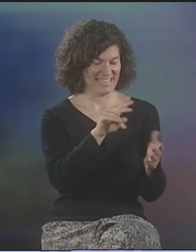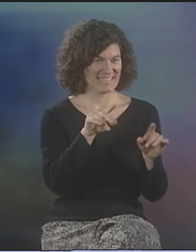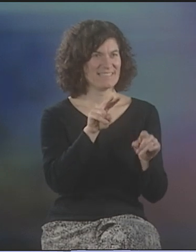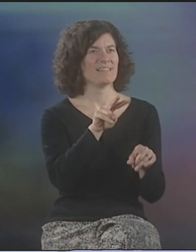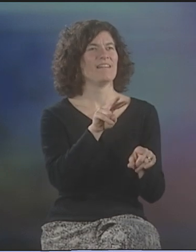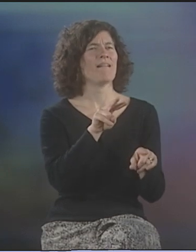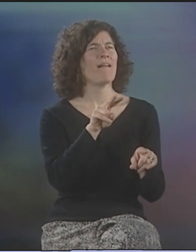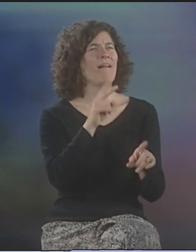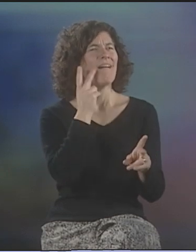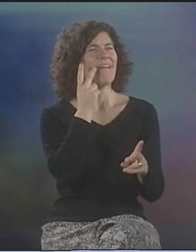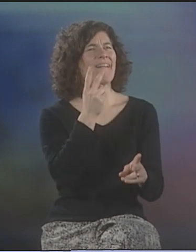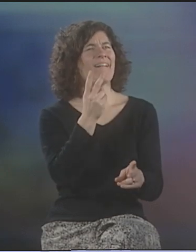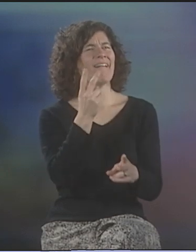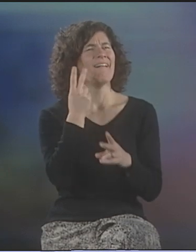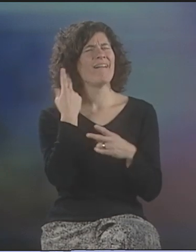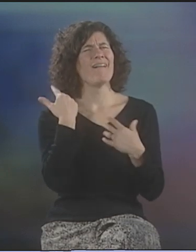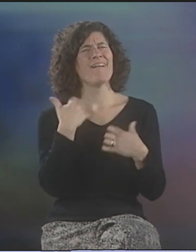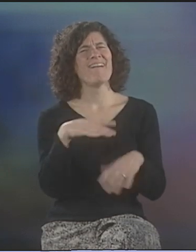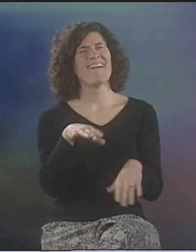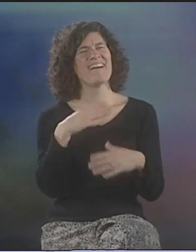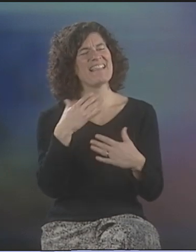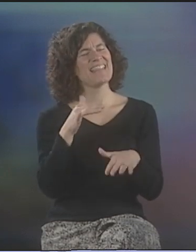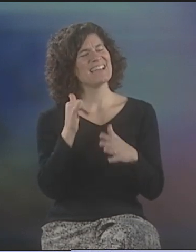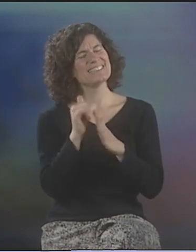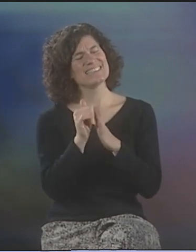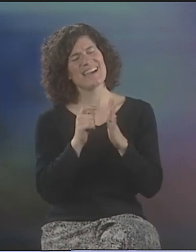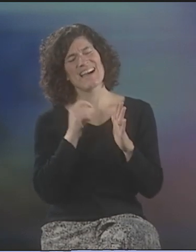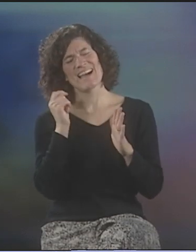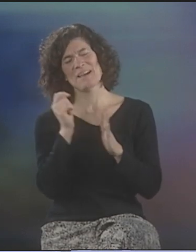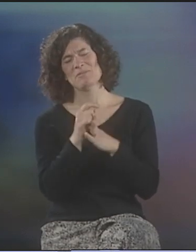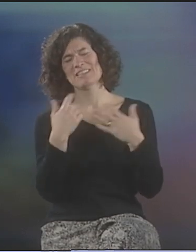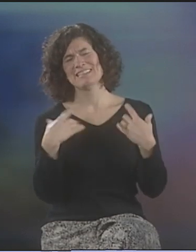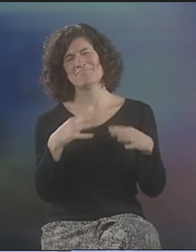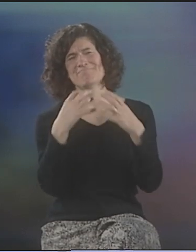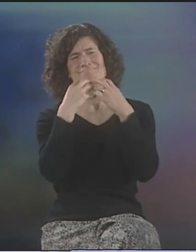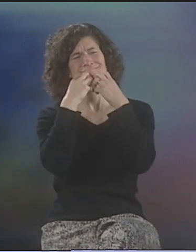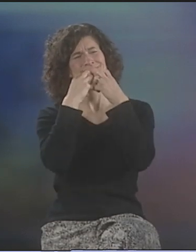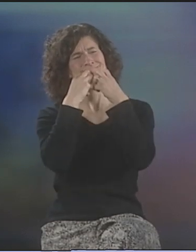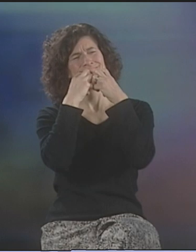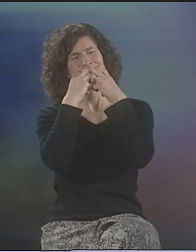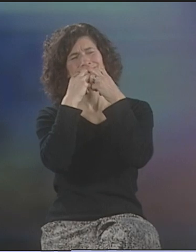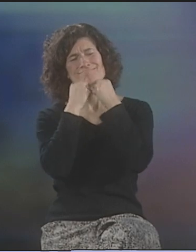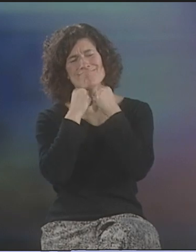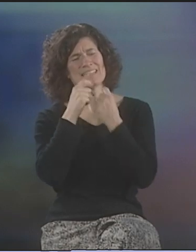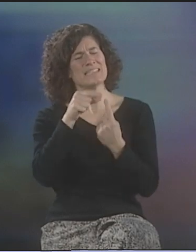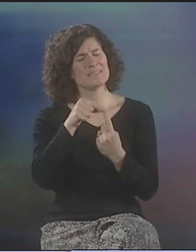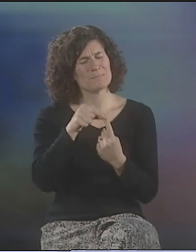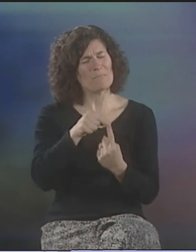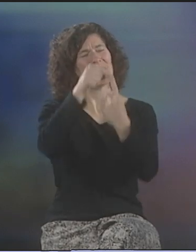IT'S INTERESTING-- YOU SENT THAT DVD AND I LOOKED AT IT AND WENT, "OH, MY GOD. "THAT TIME WAS SO PRECIOUS.